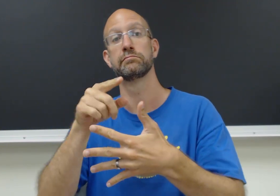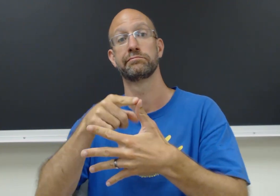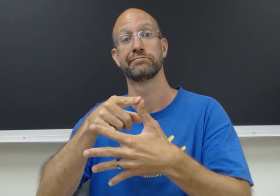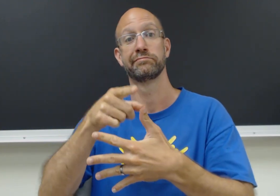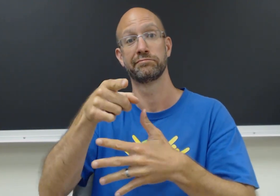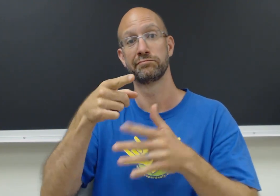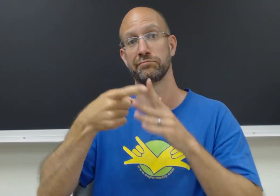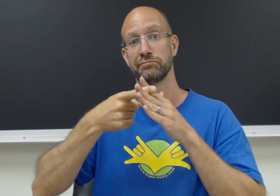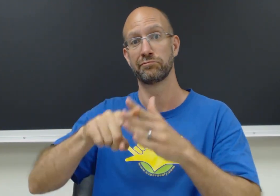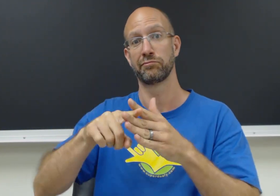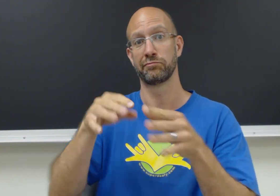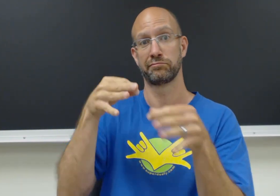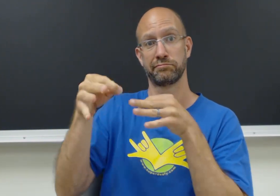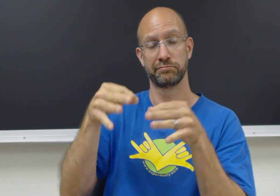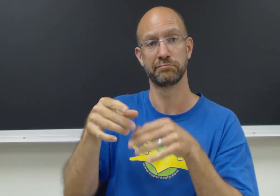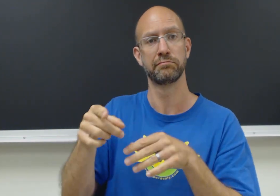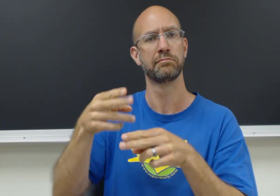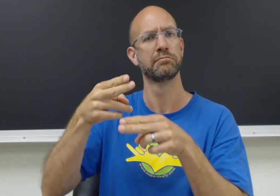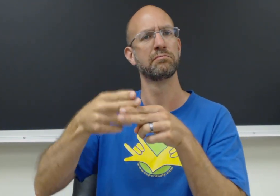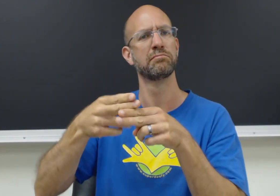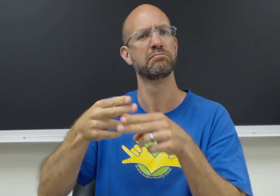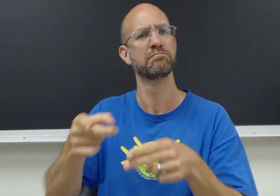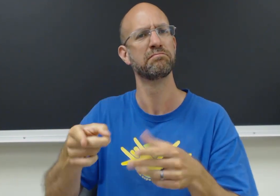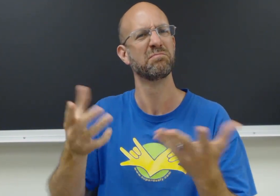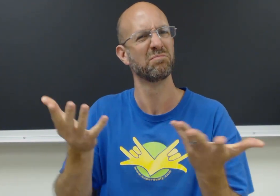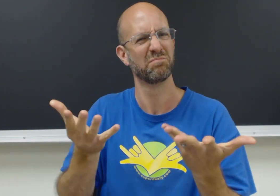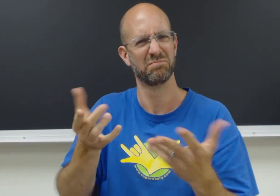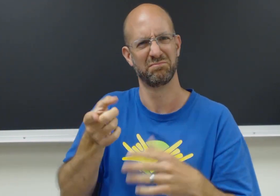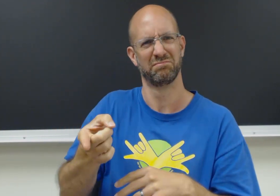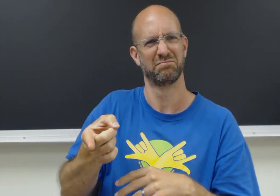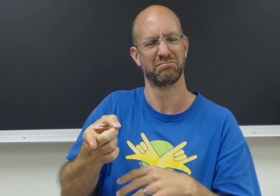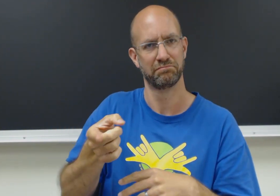You start the object description with telling the name of it. What is it?